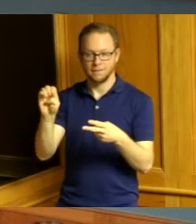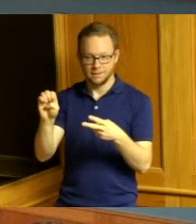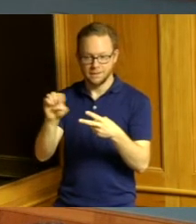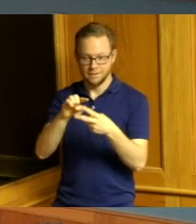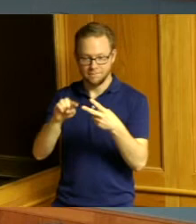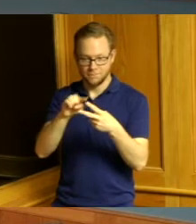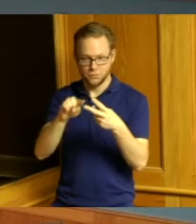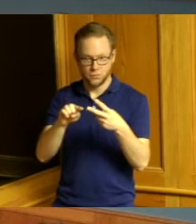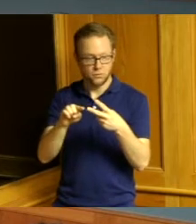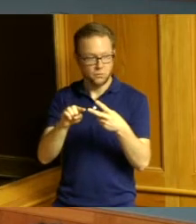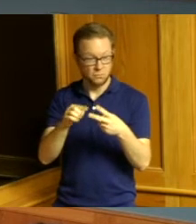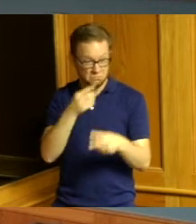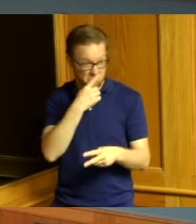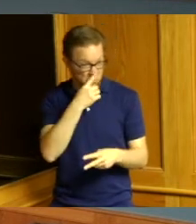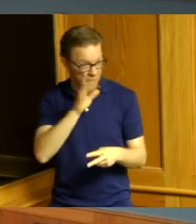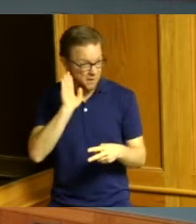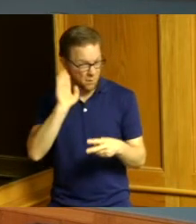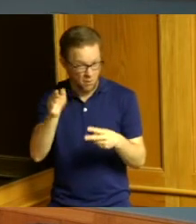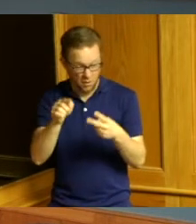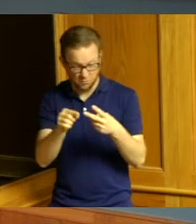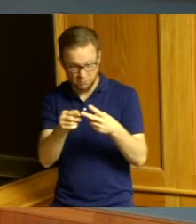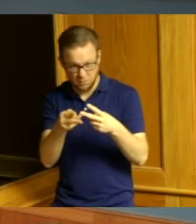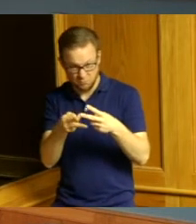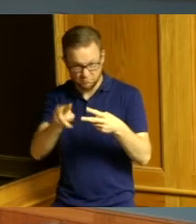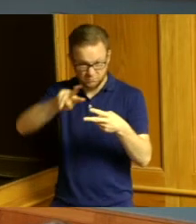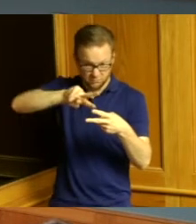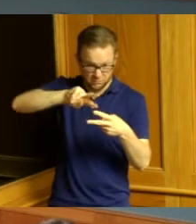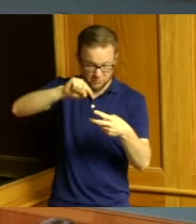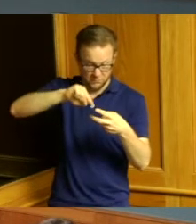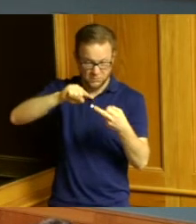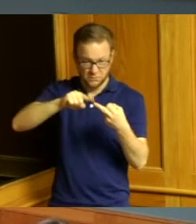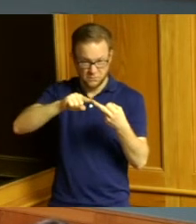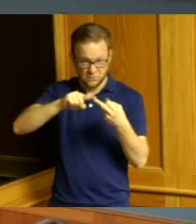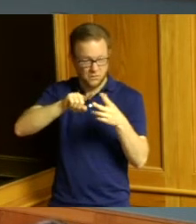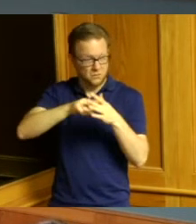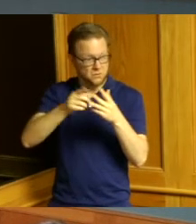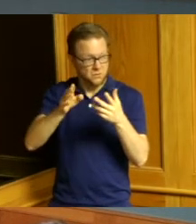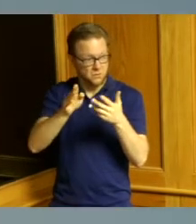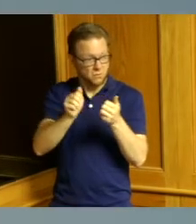going to take them in reverse order actually I'm going to start with what is by leave number two